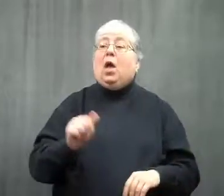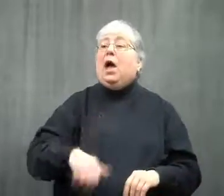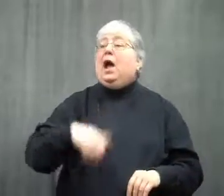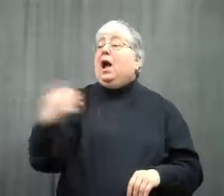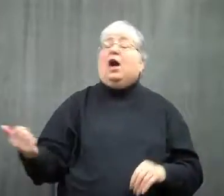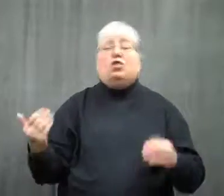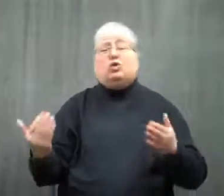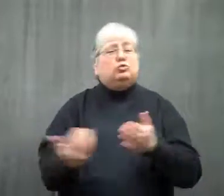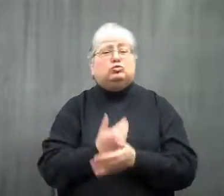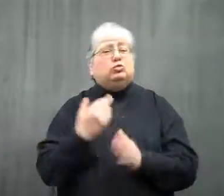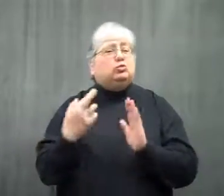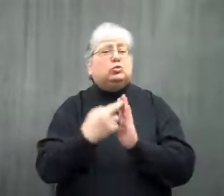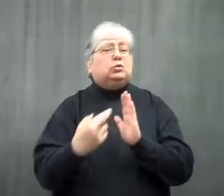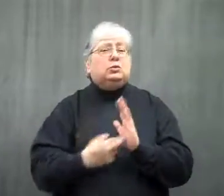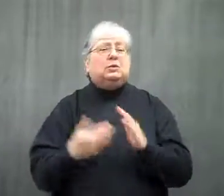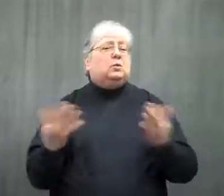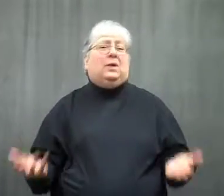There are other new rules.